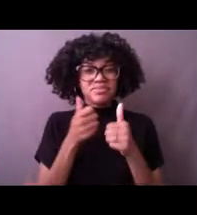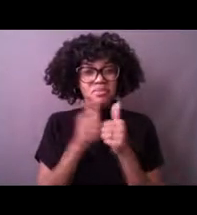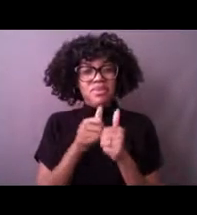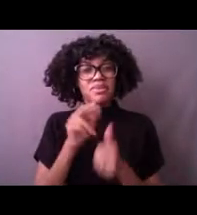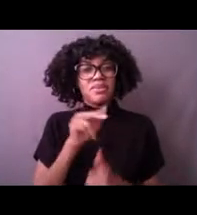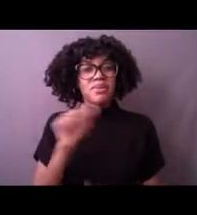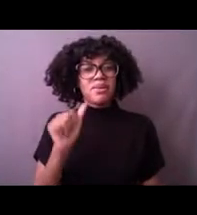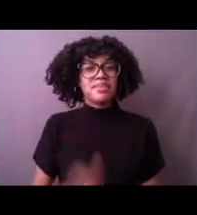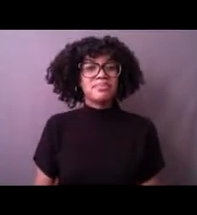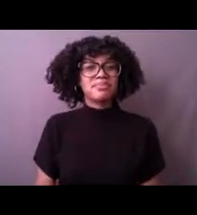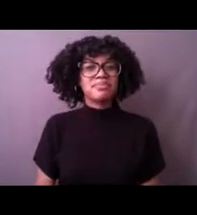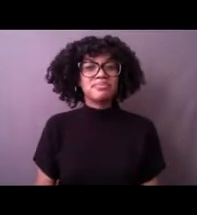All right, question time.